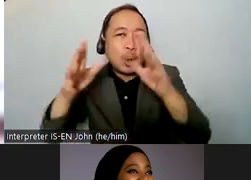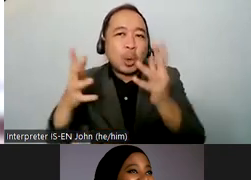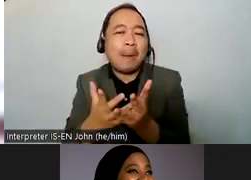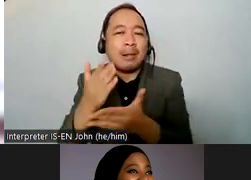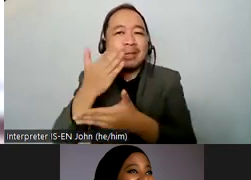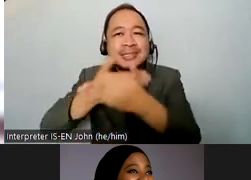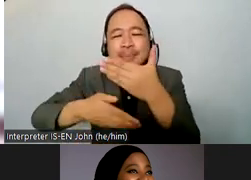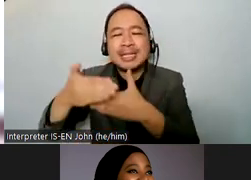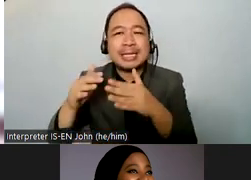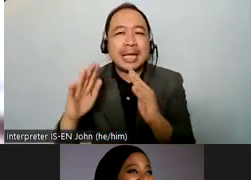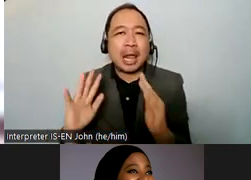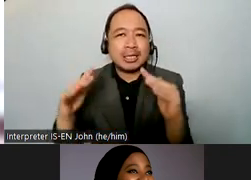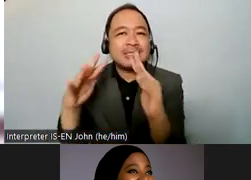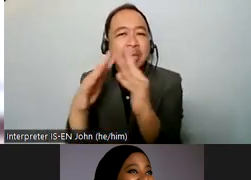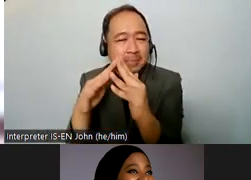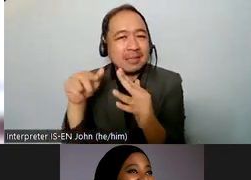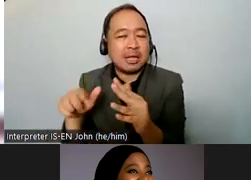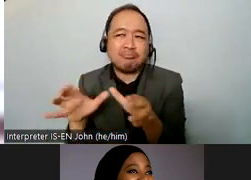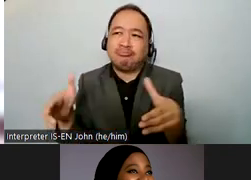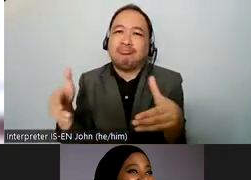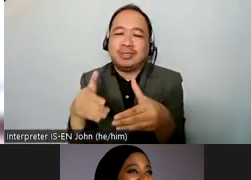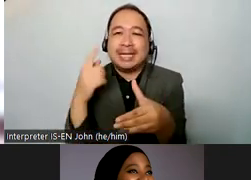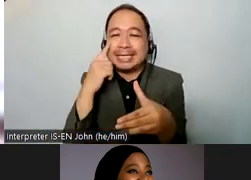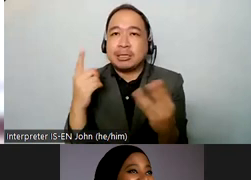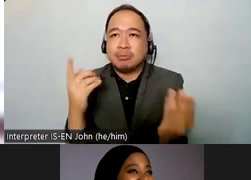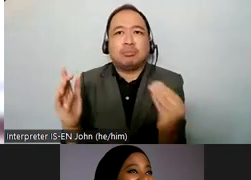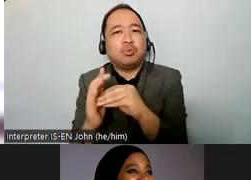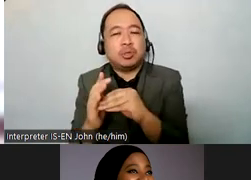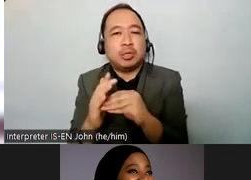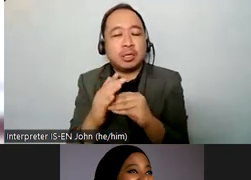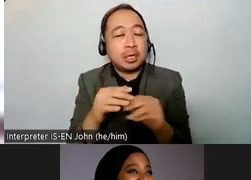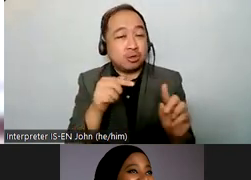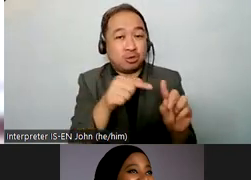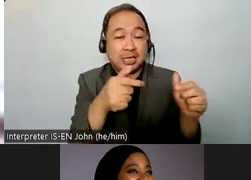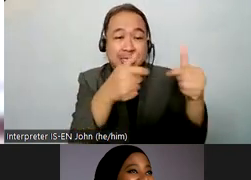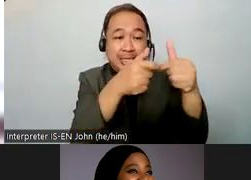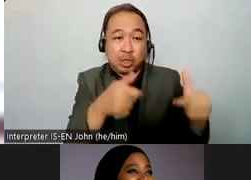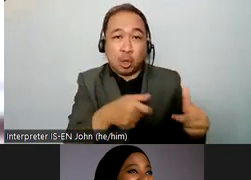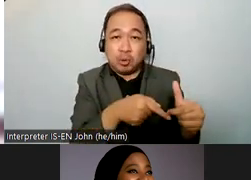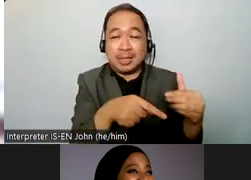because without um you know the strong position of this document politically to have impact on the